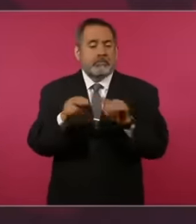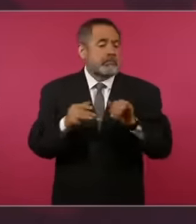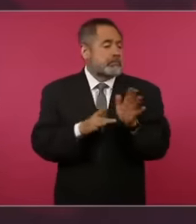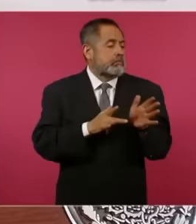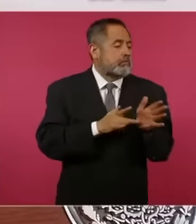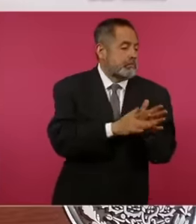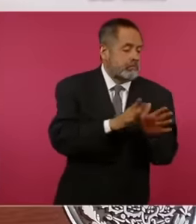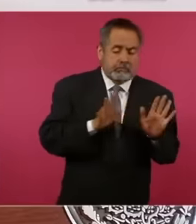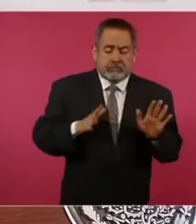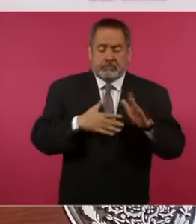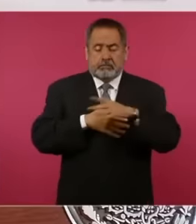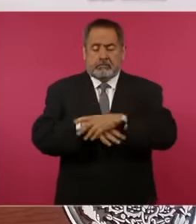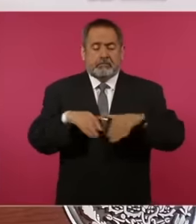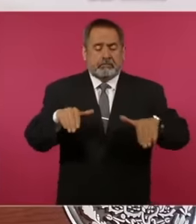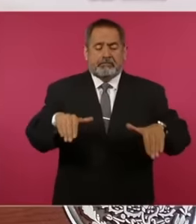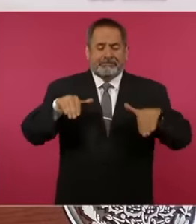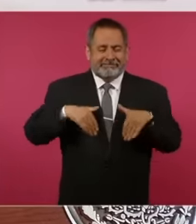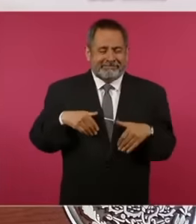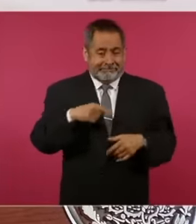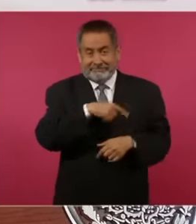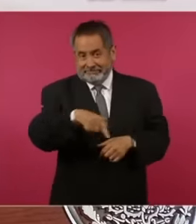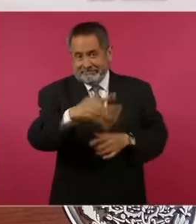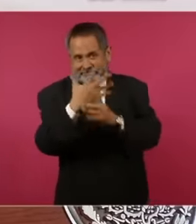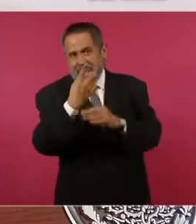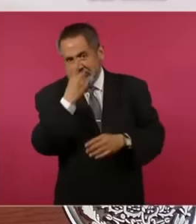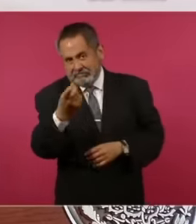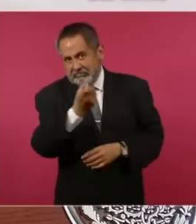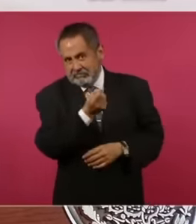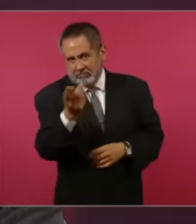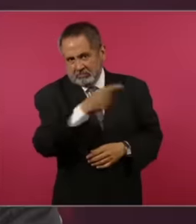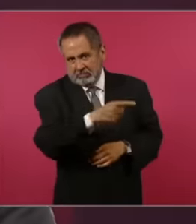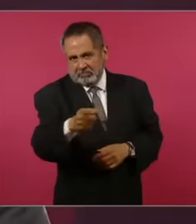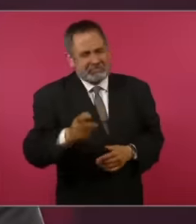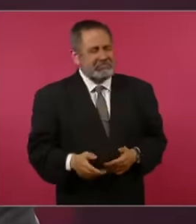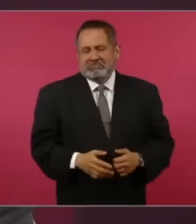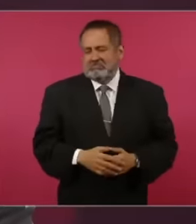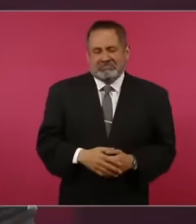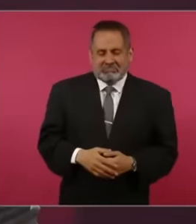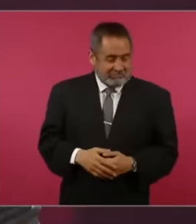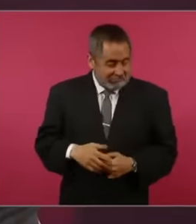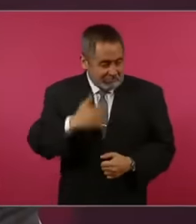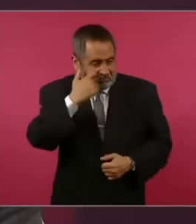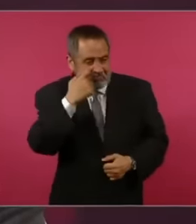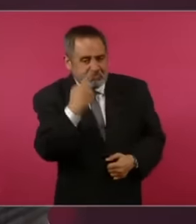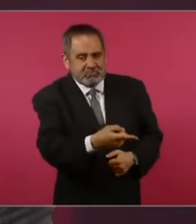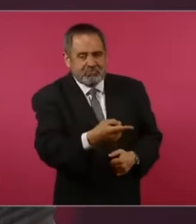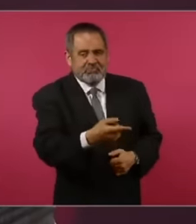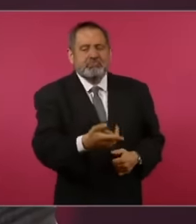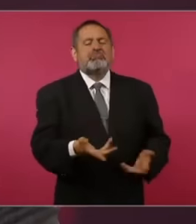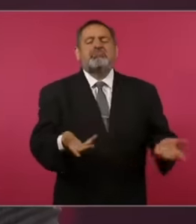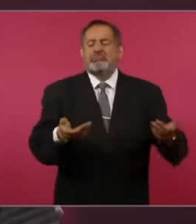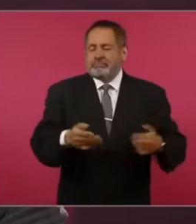sides and now it was